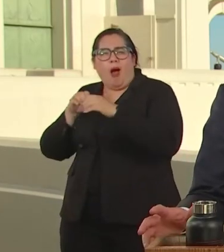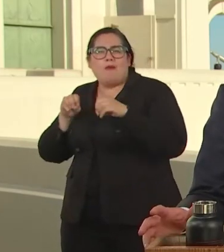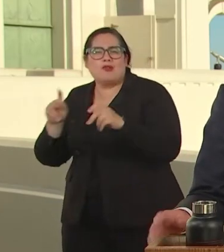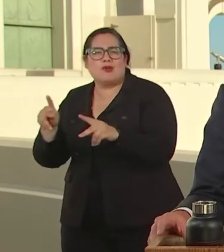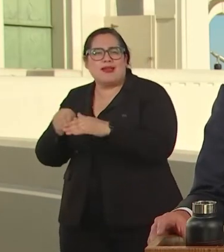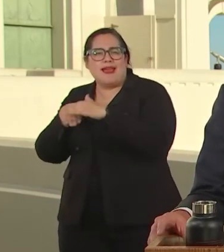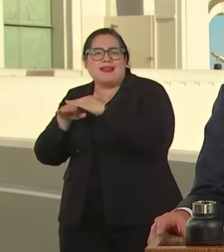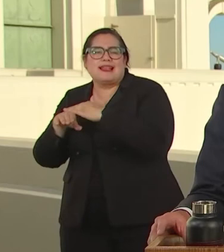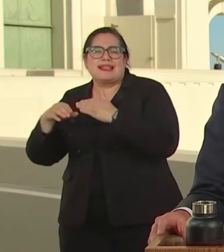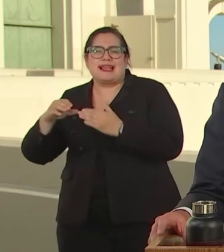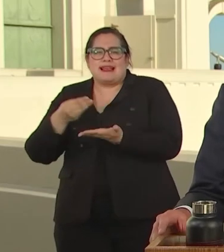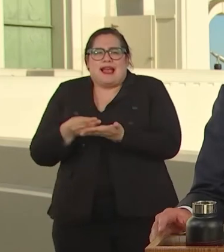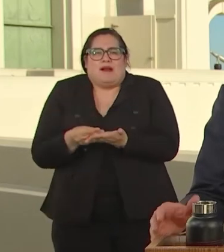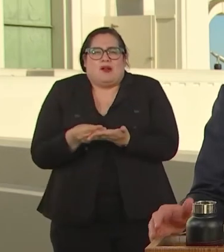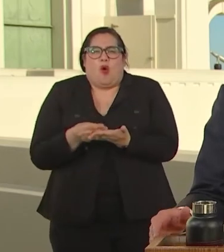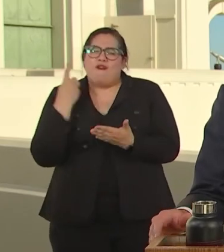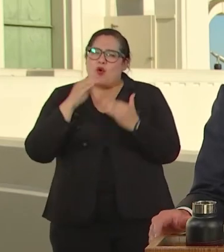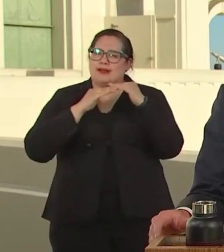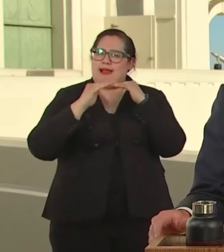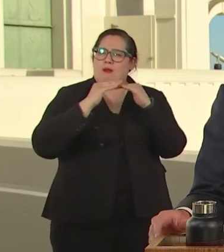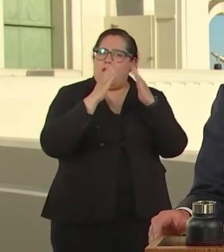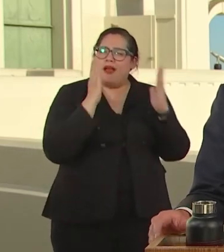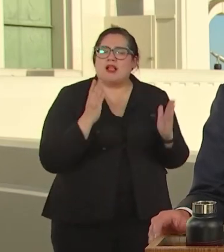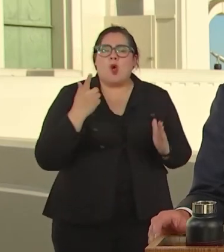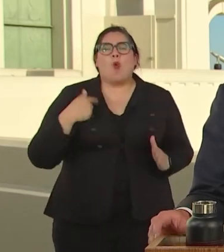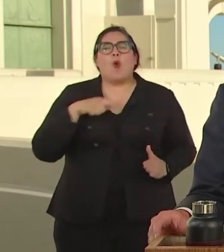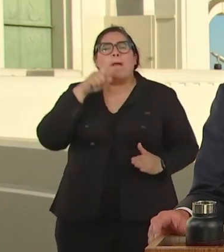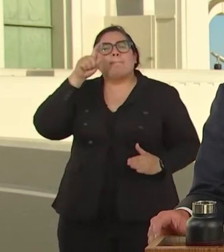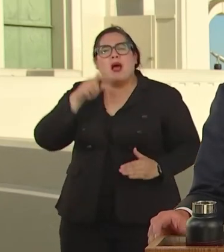HOUSING. WE MUST BUILD A BETTER FUTURE